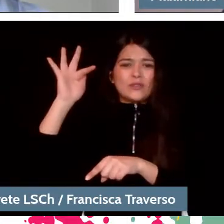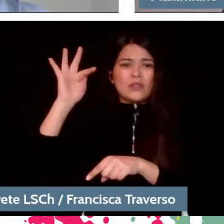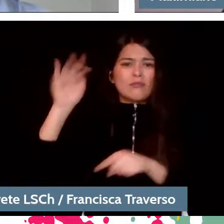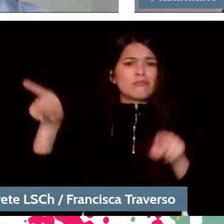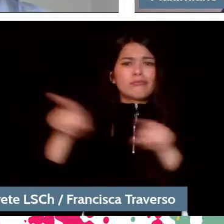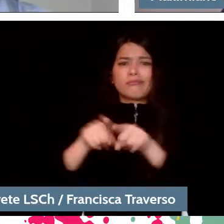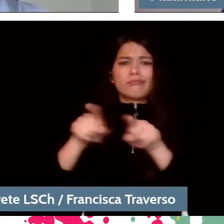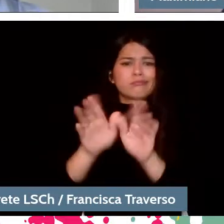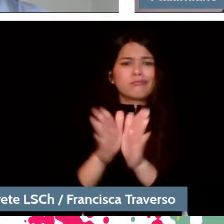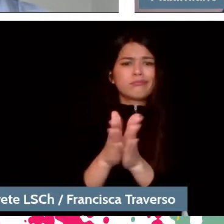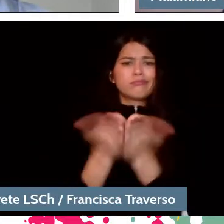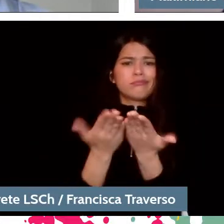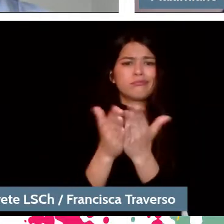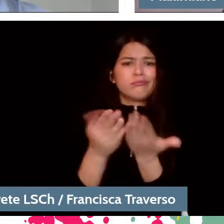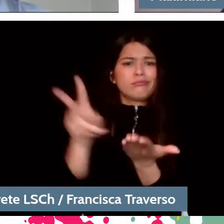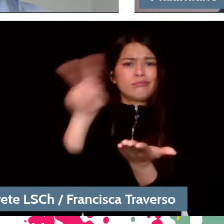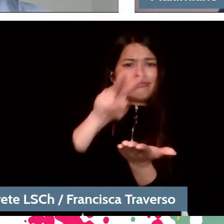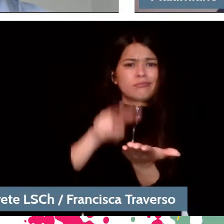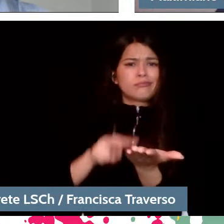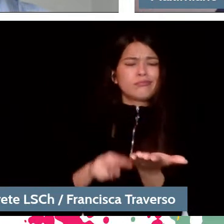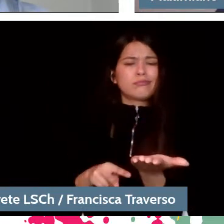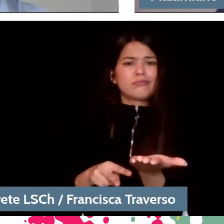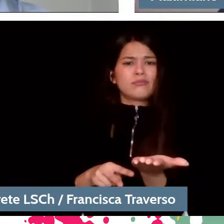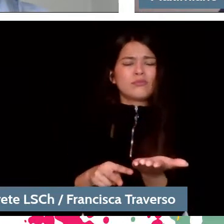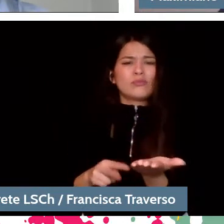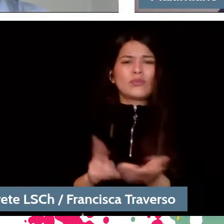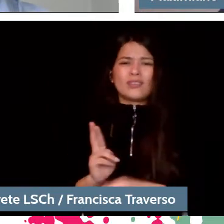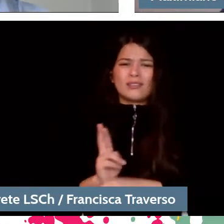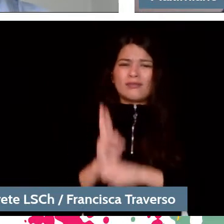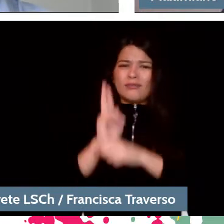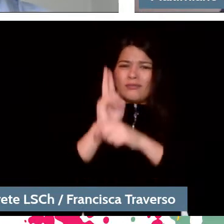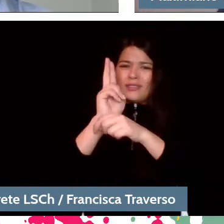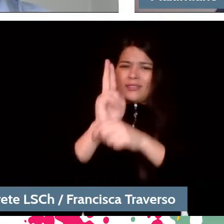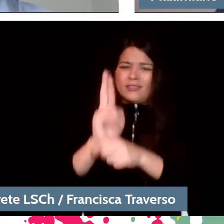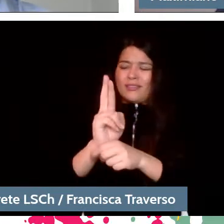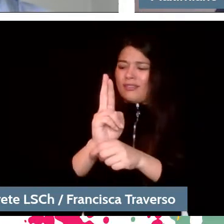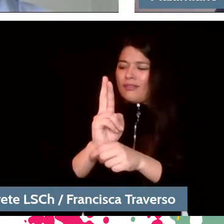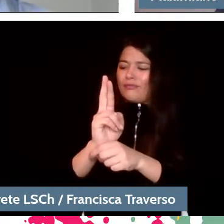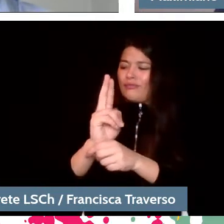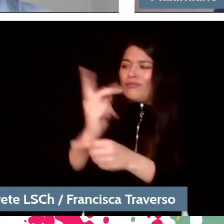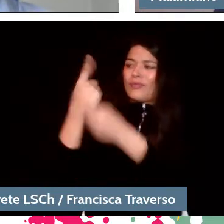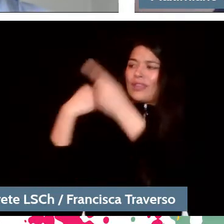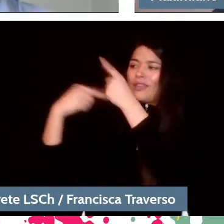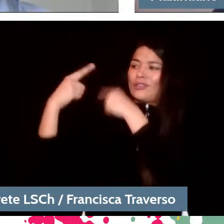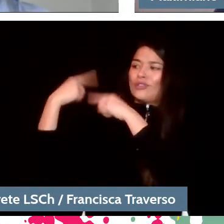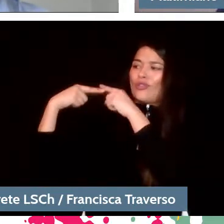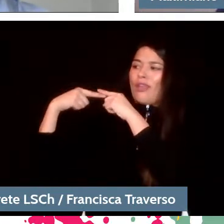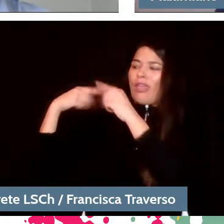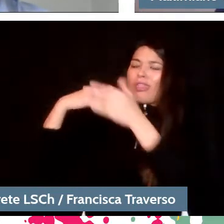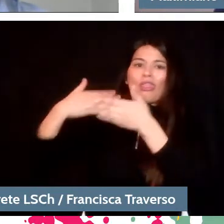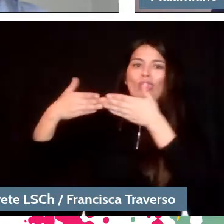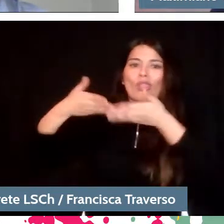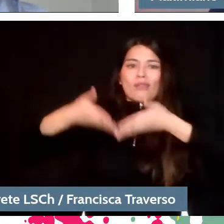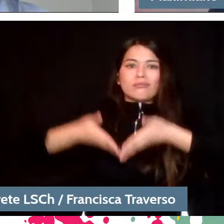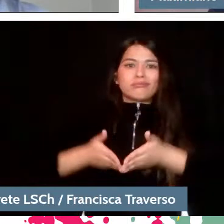it's as important because it reflects our history of the world from which we come. We were not born in China.